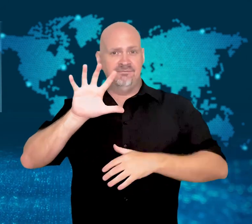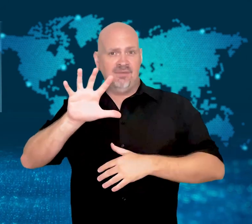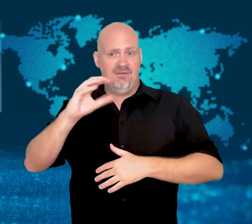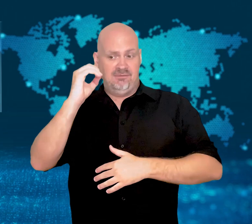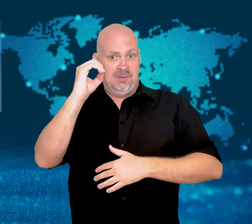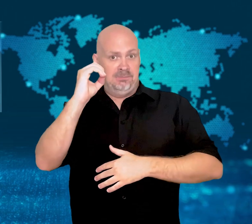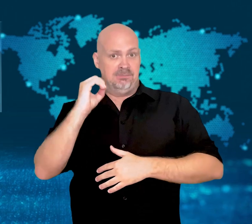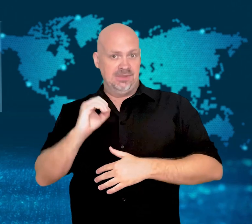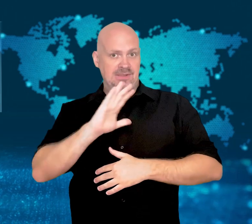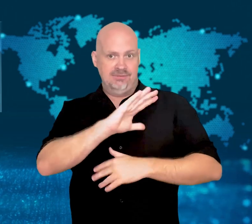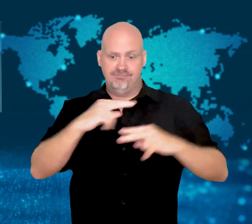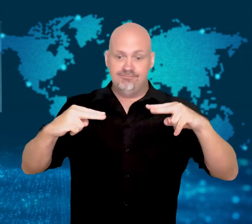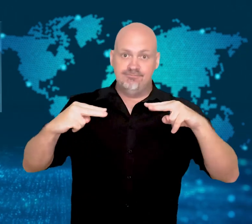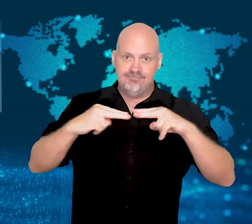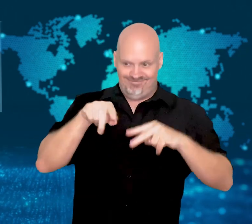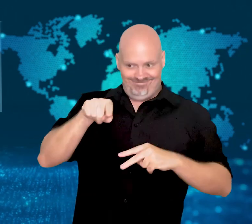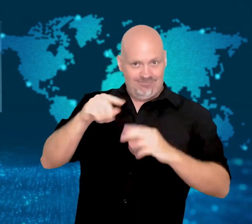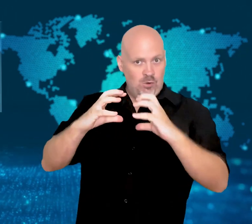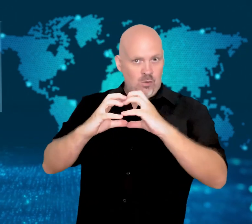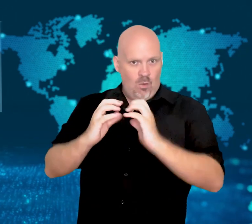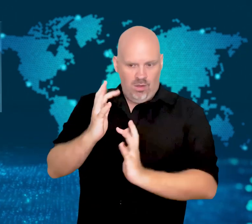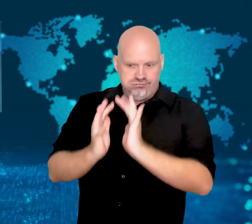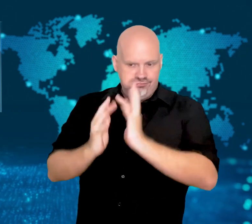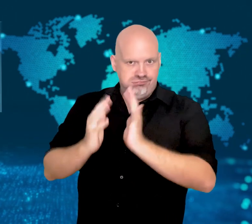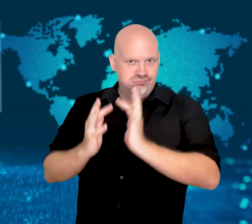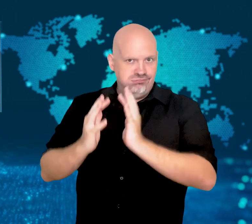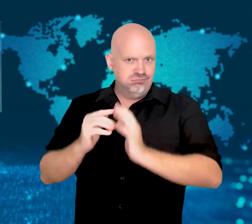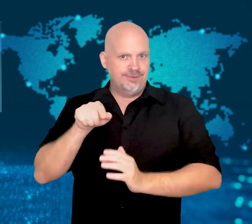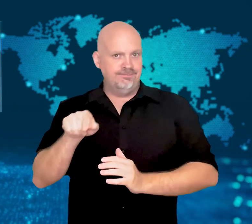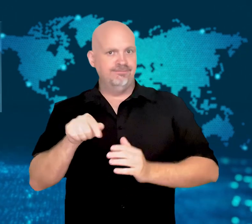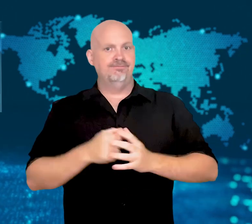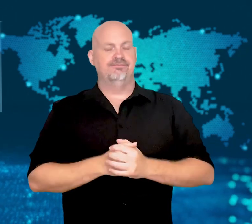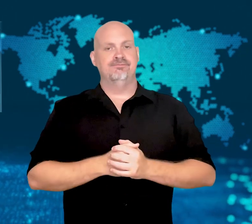its own energy is generated by coal.